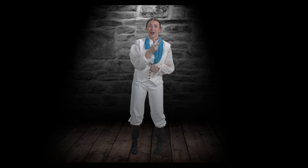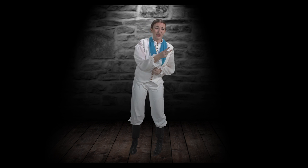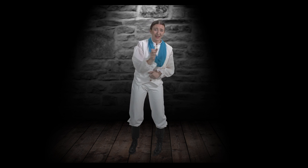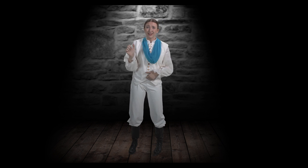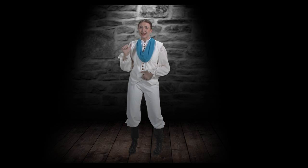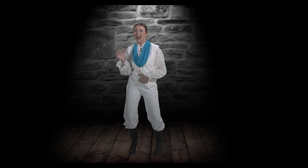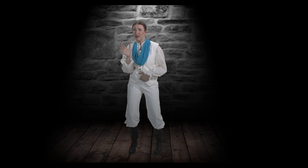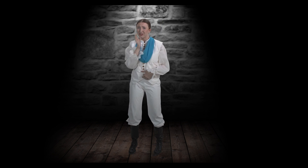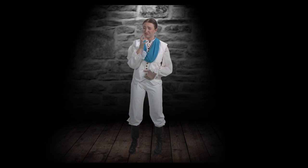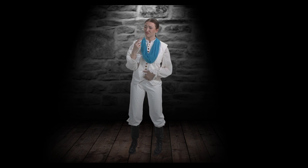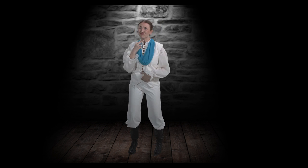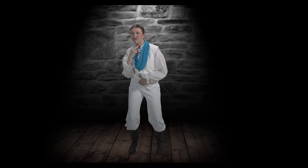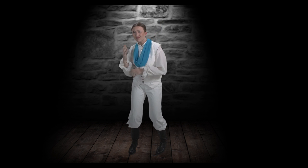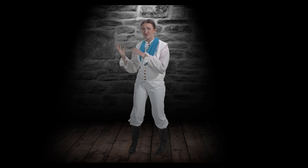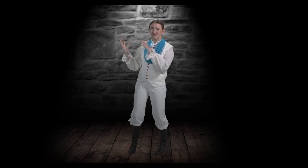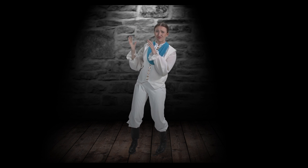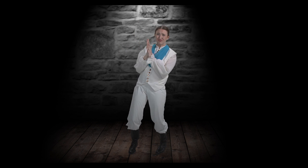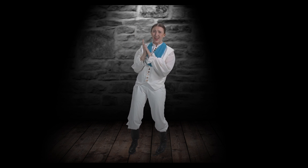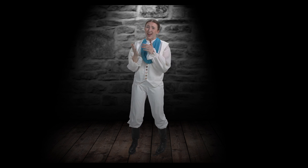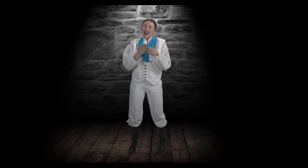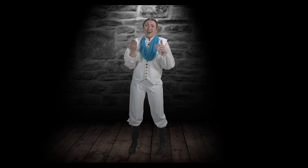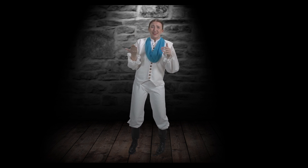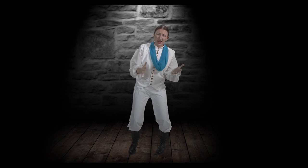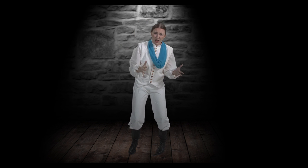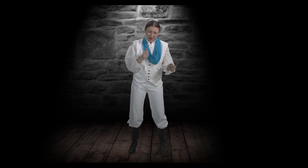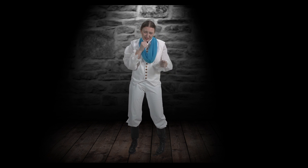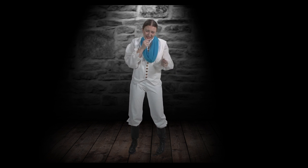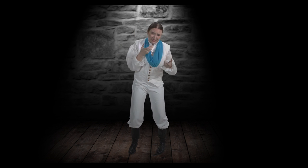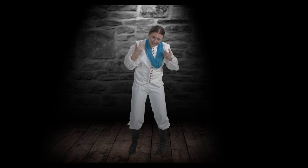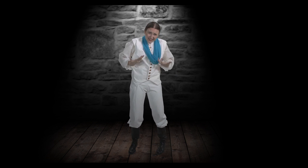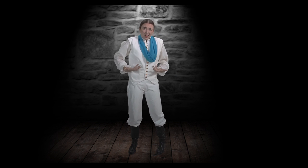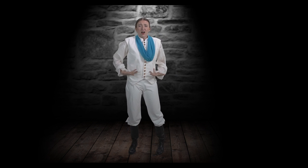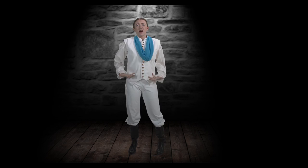2 years later, see Alex and his mother bed-ridden Half-dead, sitting in their own sick, the